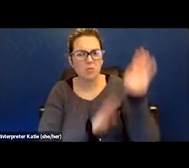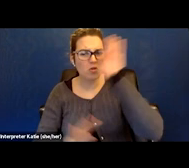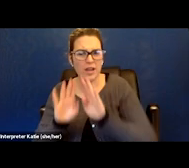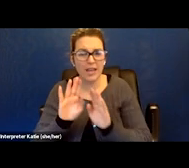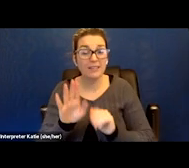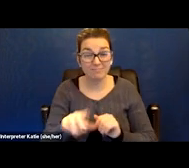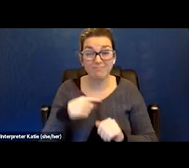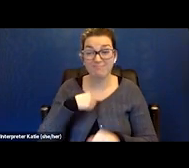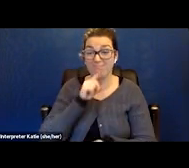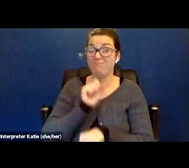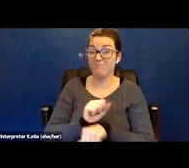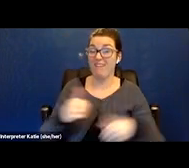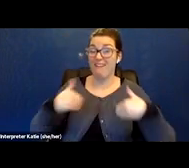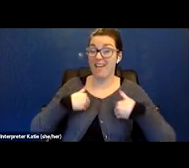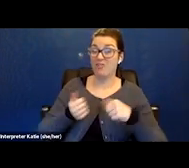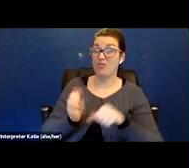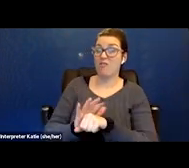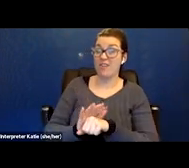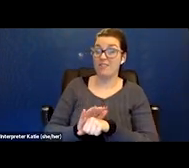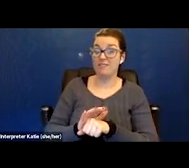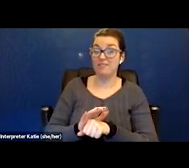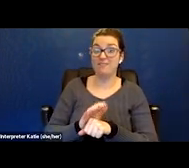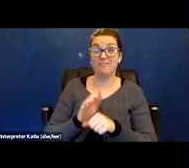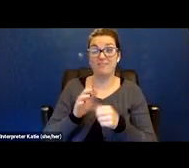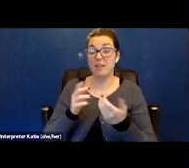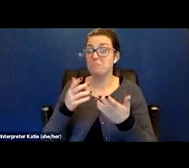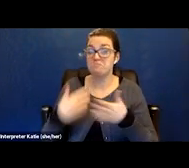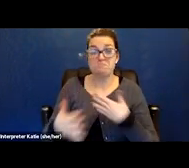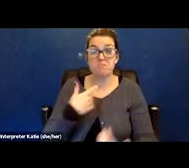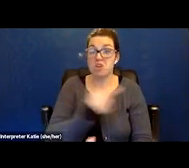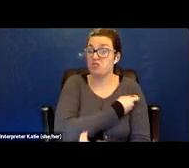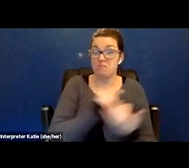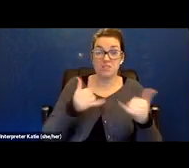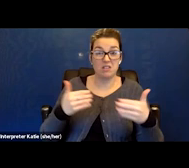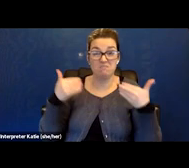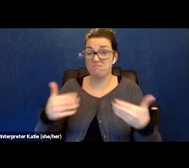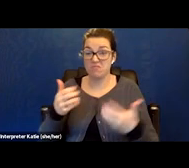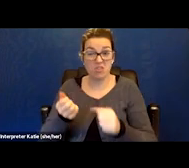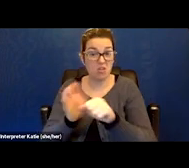but I continued to go to work and my symptoms worsened day to day for five days straight.